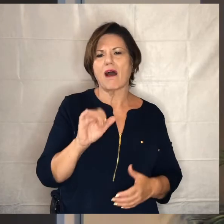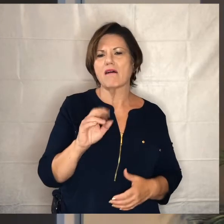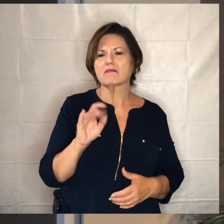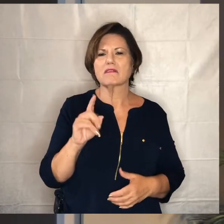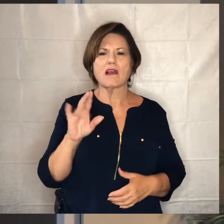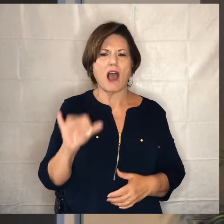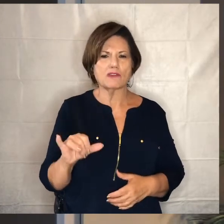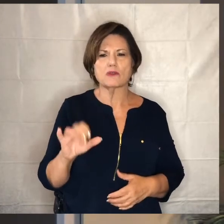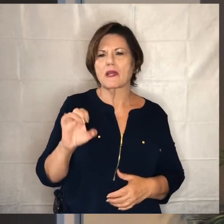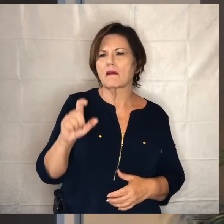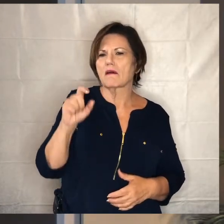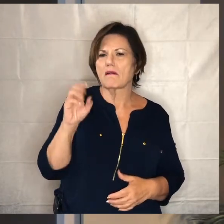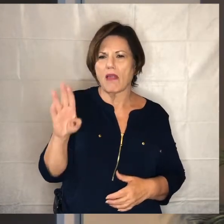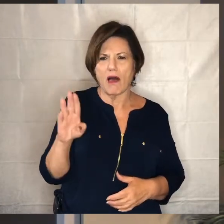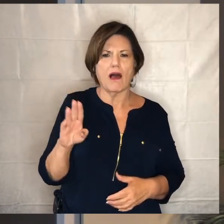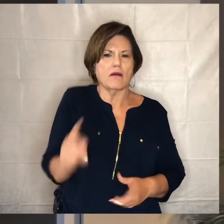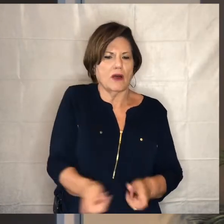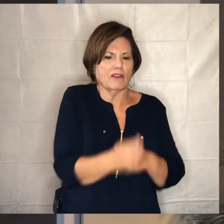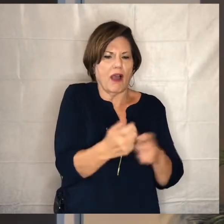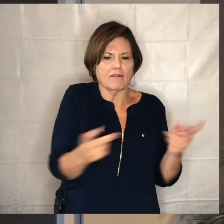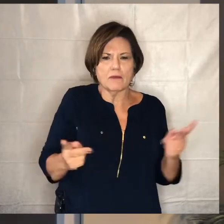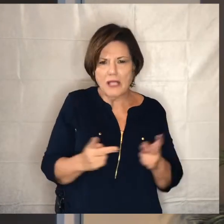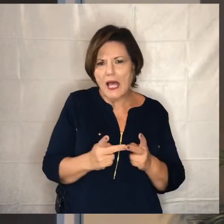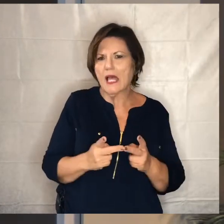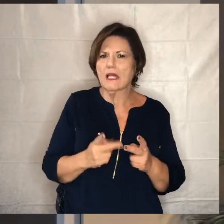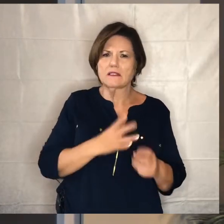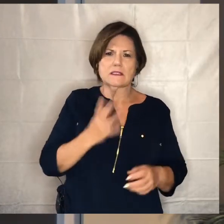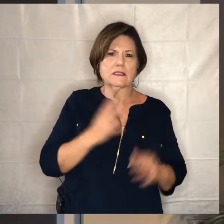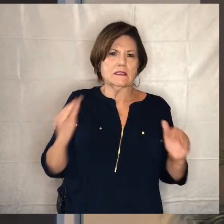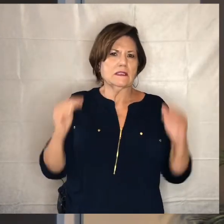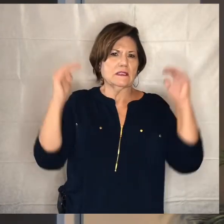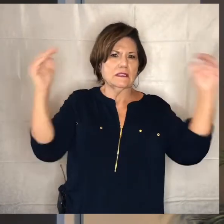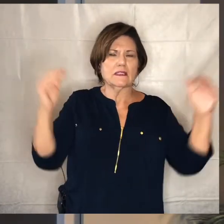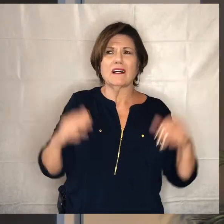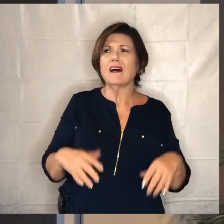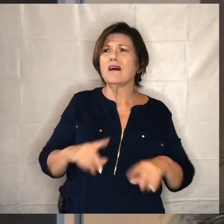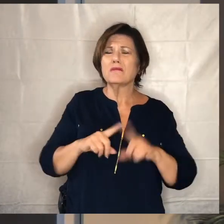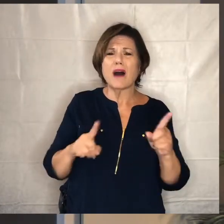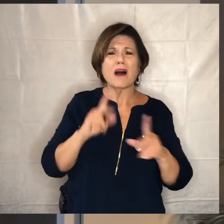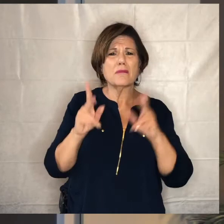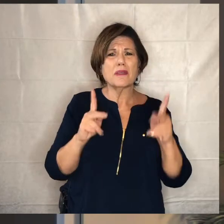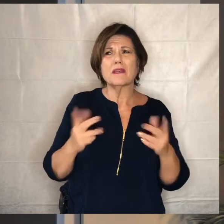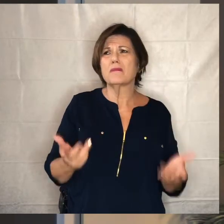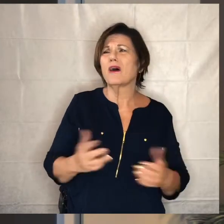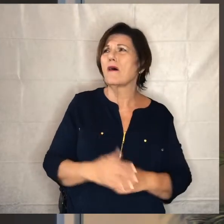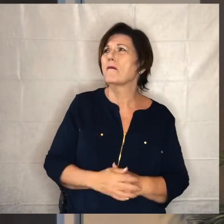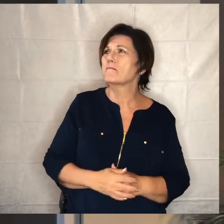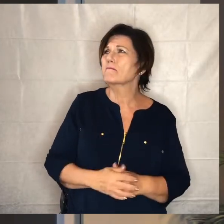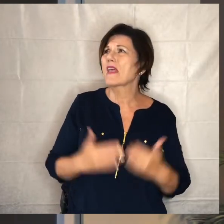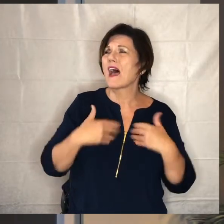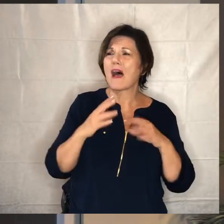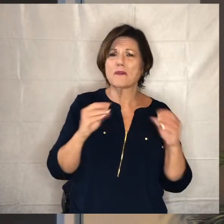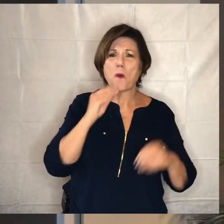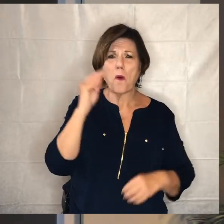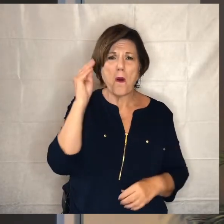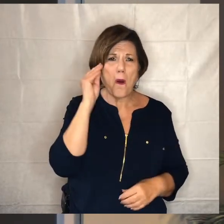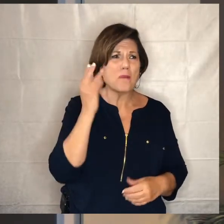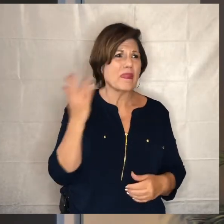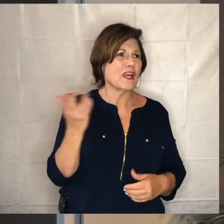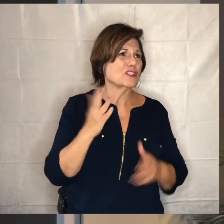well-to-do people and the problem is so big and there's children involved and there's vets and there's mental health and there's just